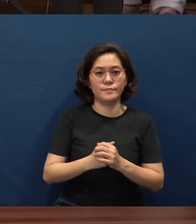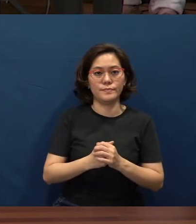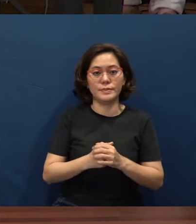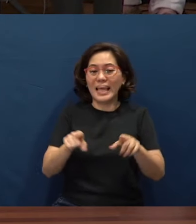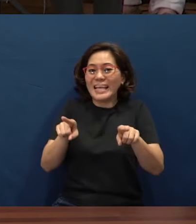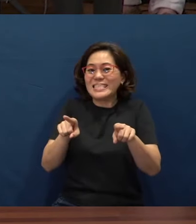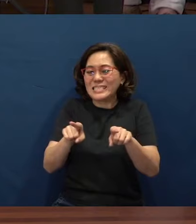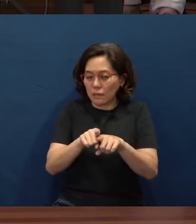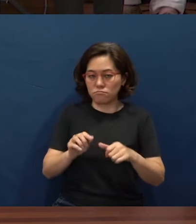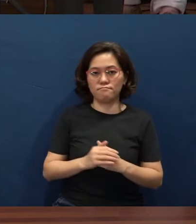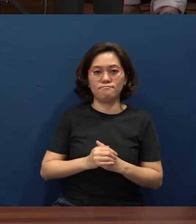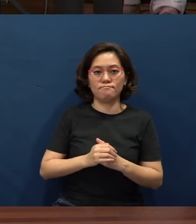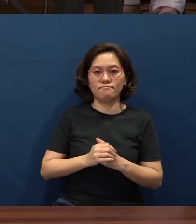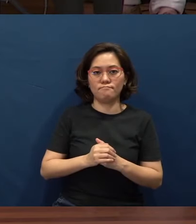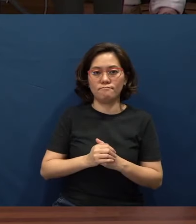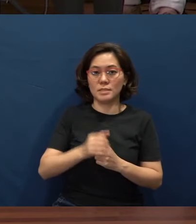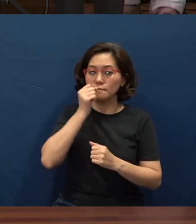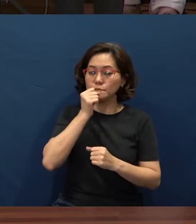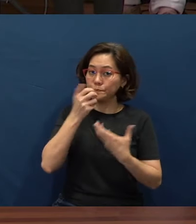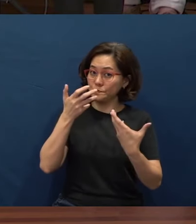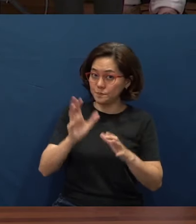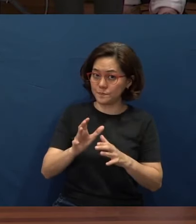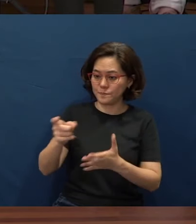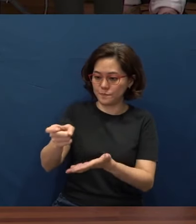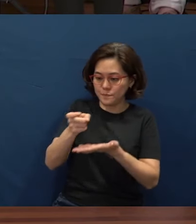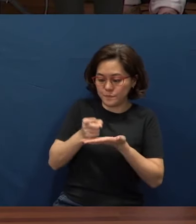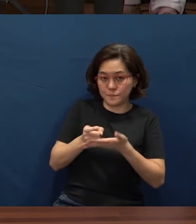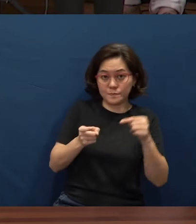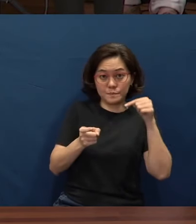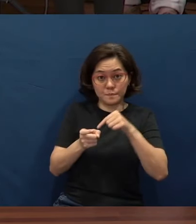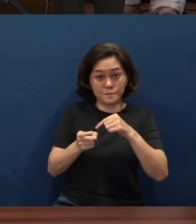In the same way, after supper He took the cup, saying,